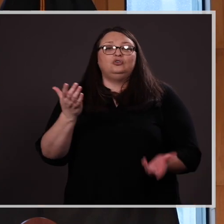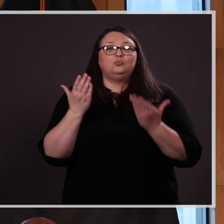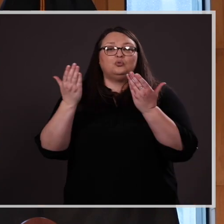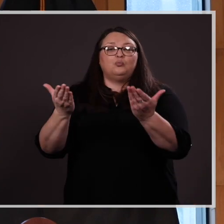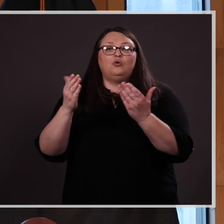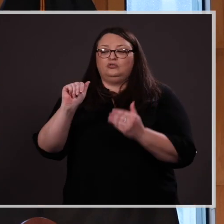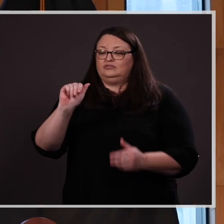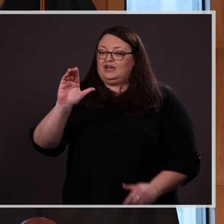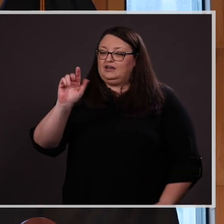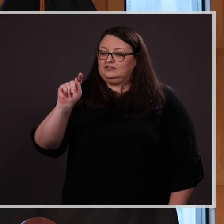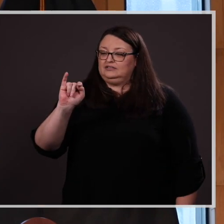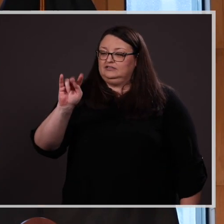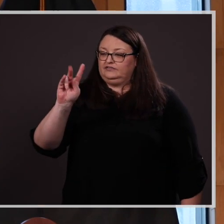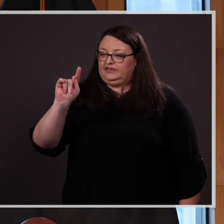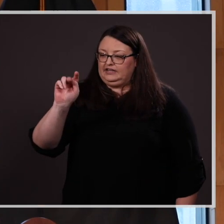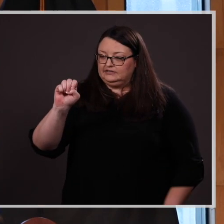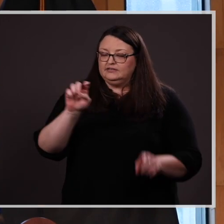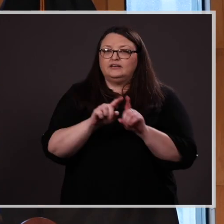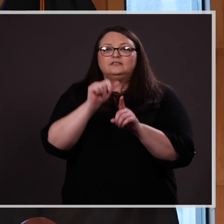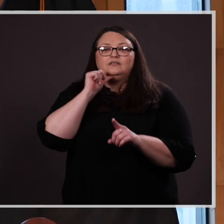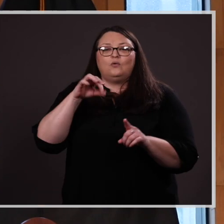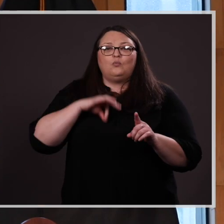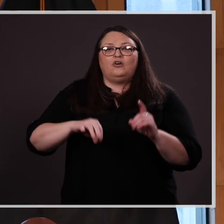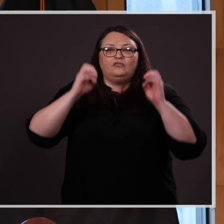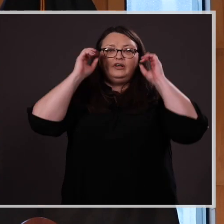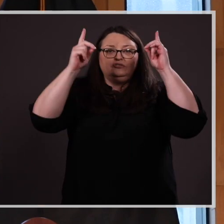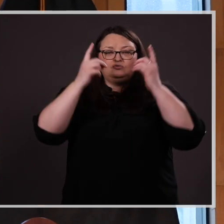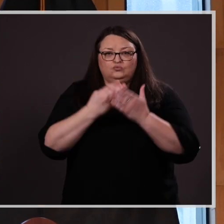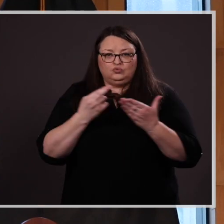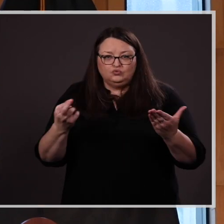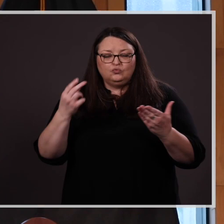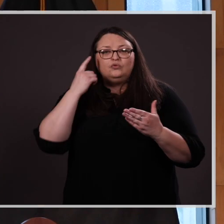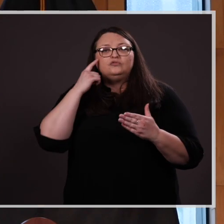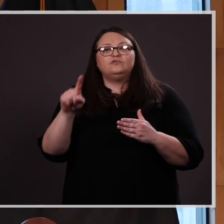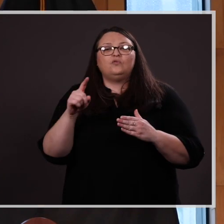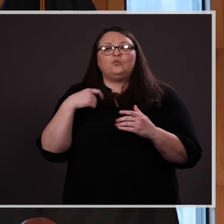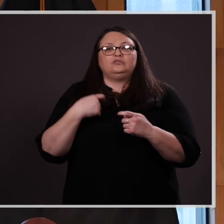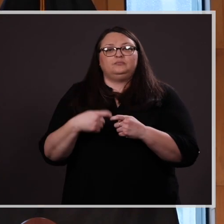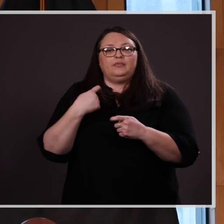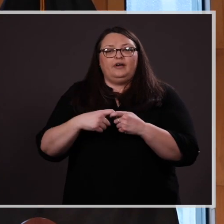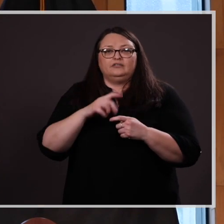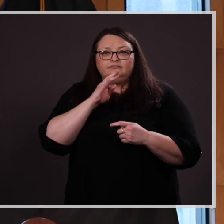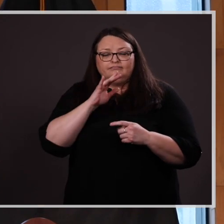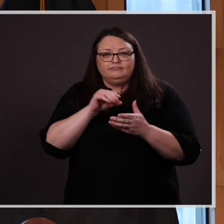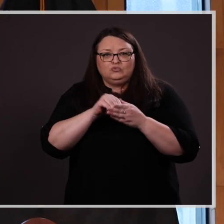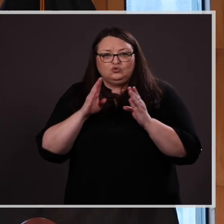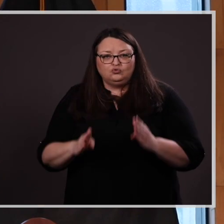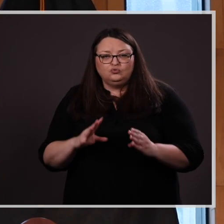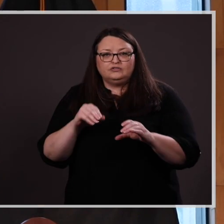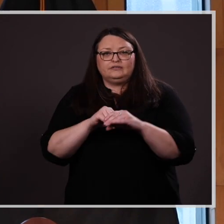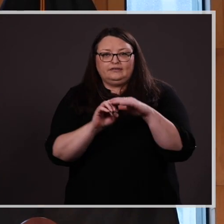Actívate as a non-profit educational resource for Spanish speaking students in elementary